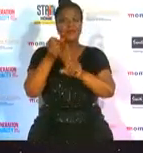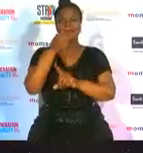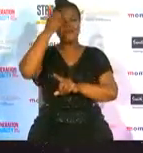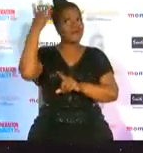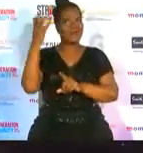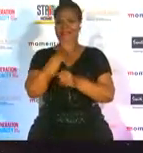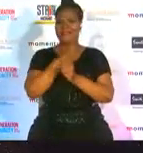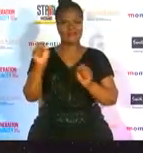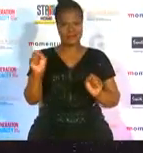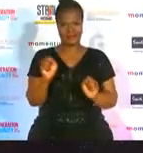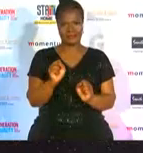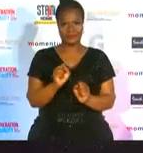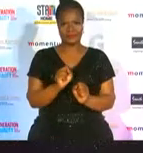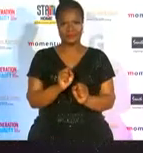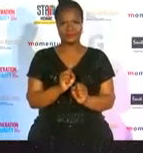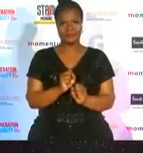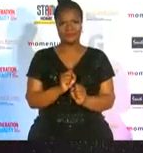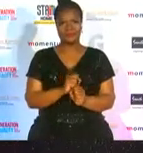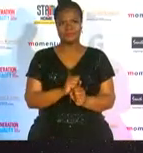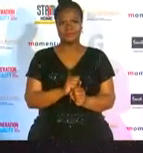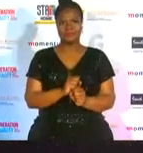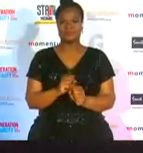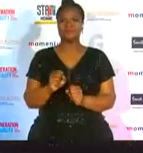and i would love to thank you to momentum